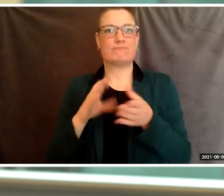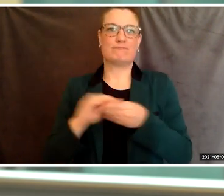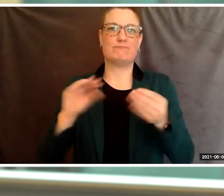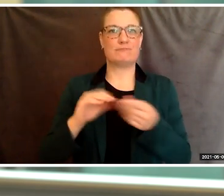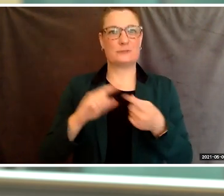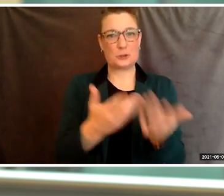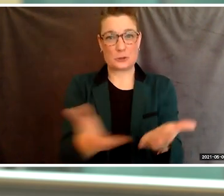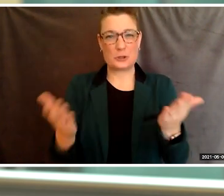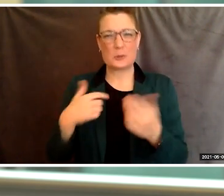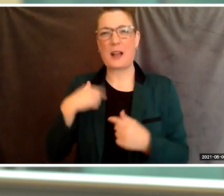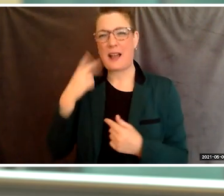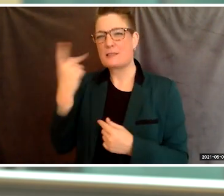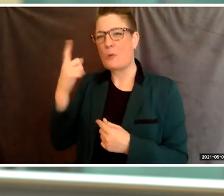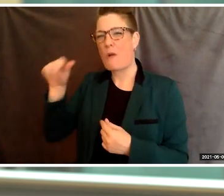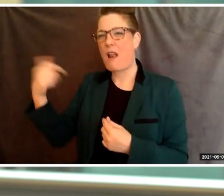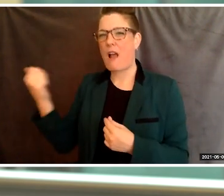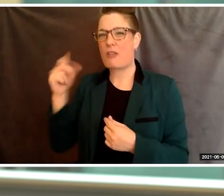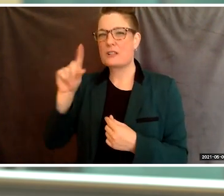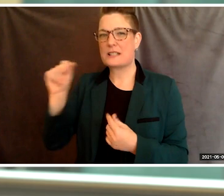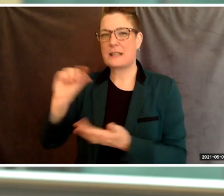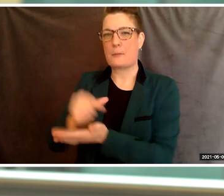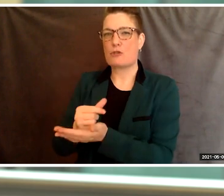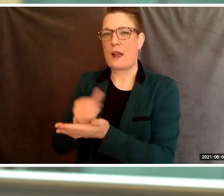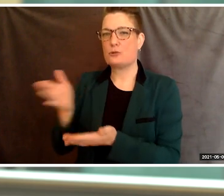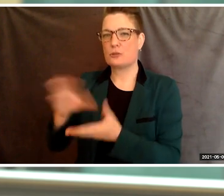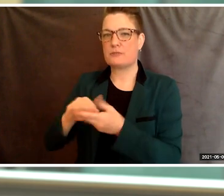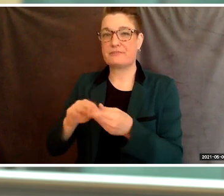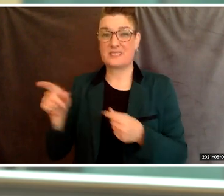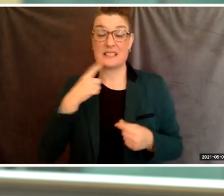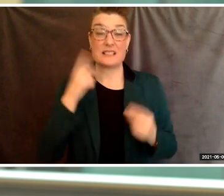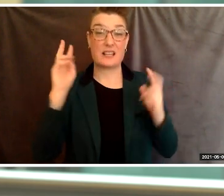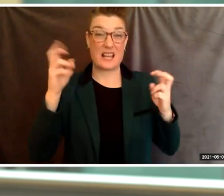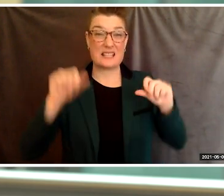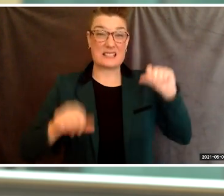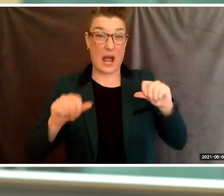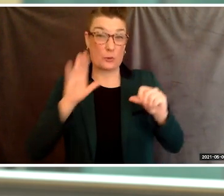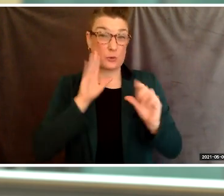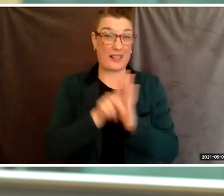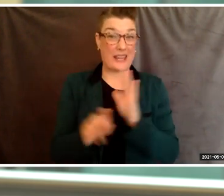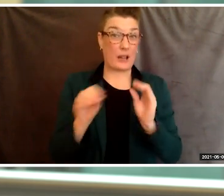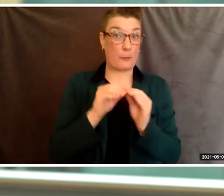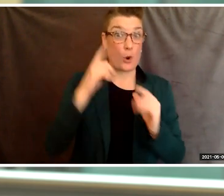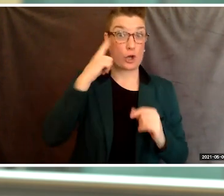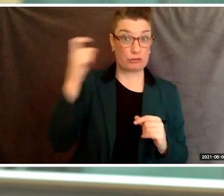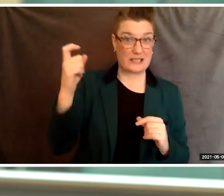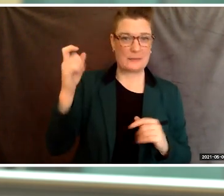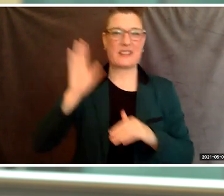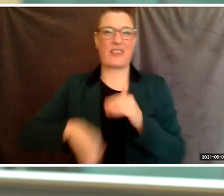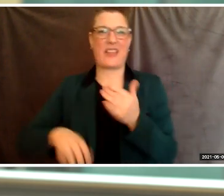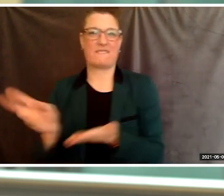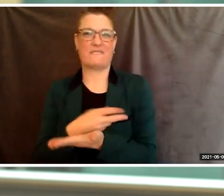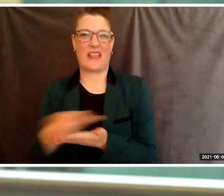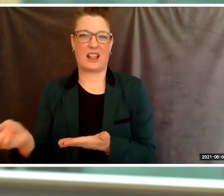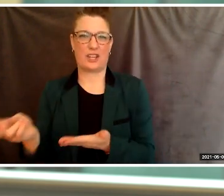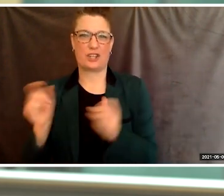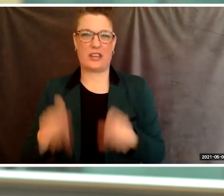and when he said doubts will kill more dreams than failure ever will, that stuck. And that's really what I'm saying here.